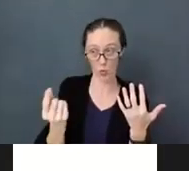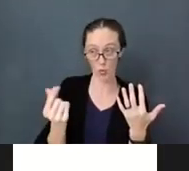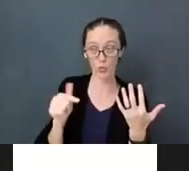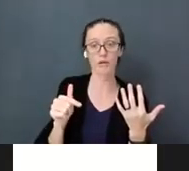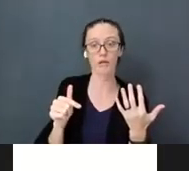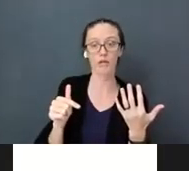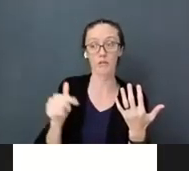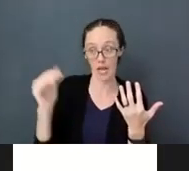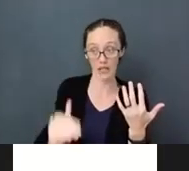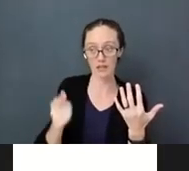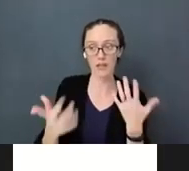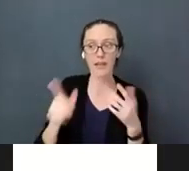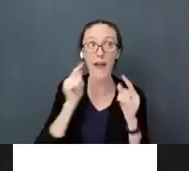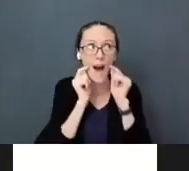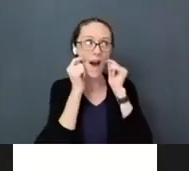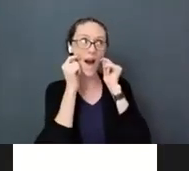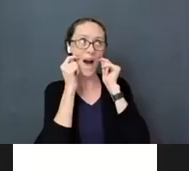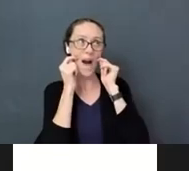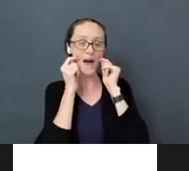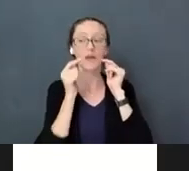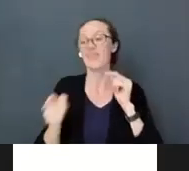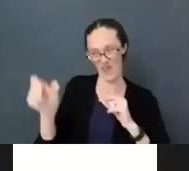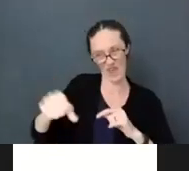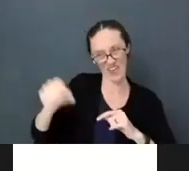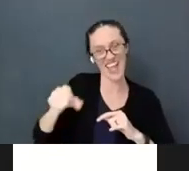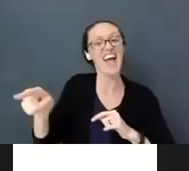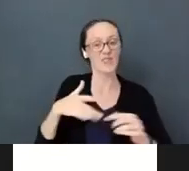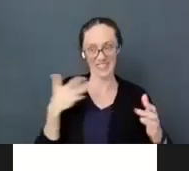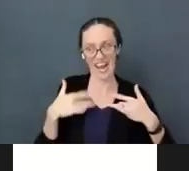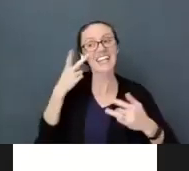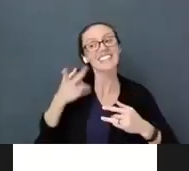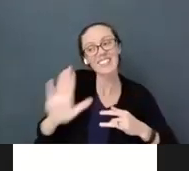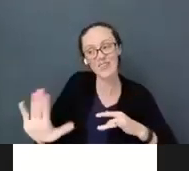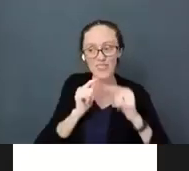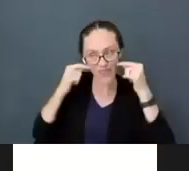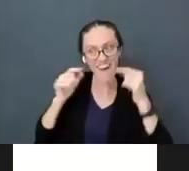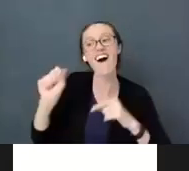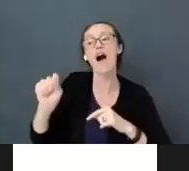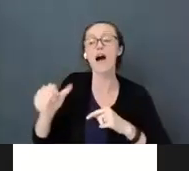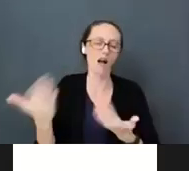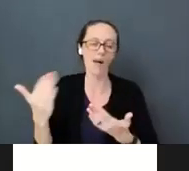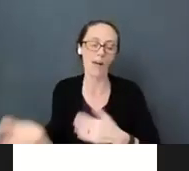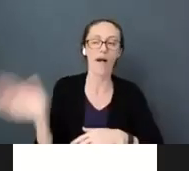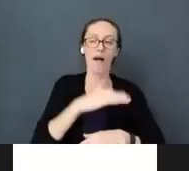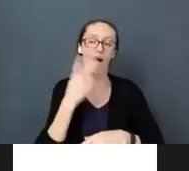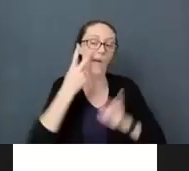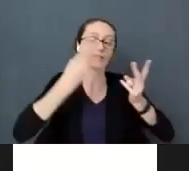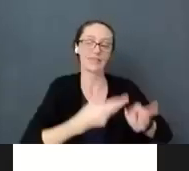The babies smile. “You’re excited. I see that smile. Let’s go see grandma. Let me pick you up.”